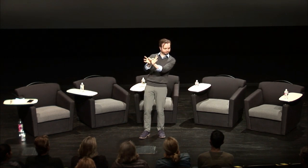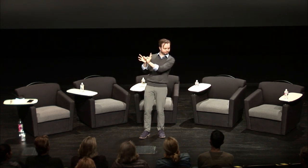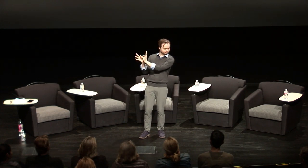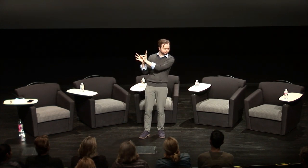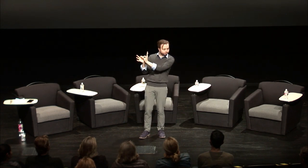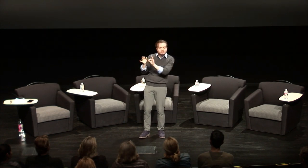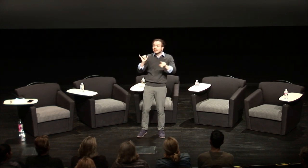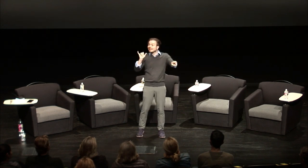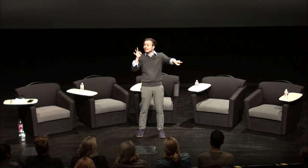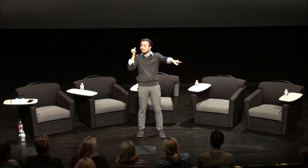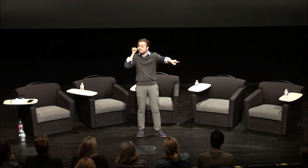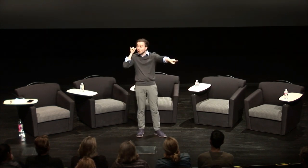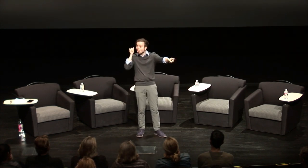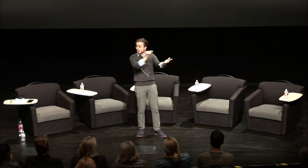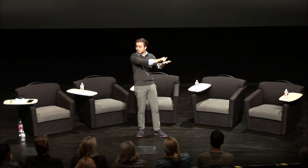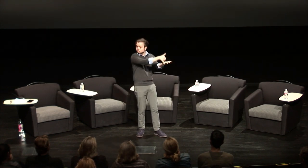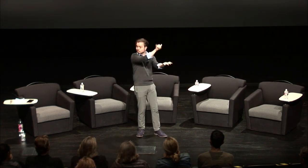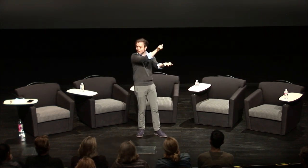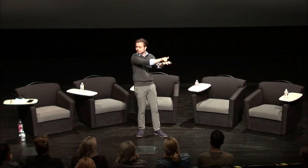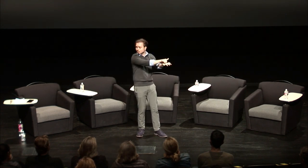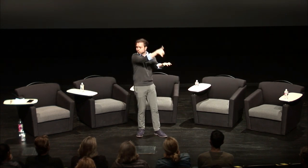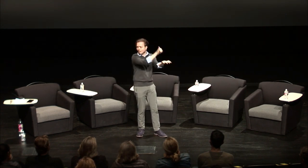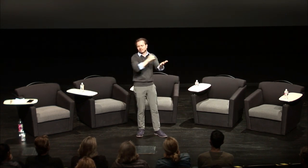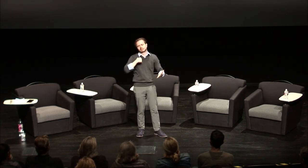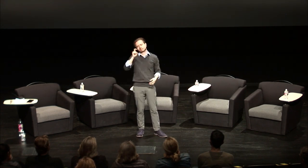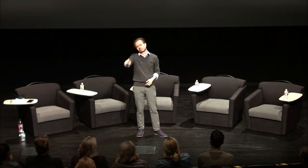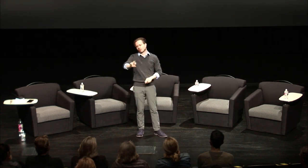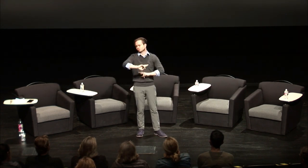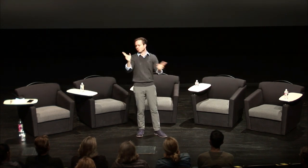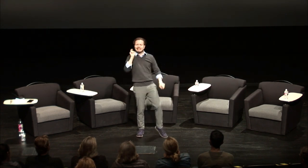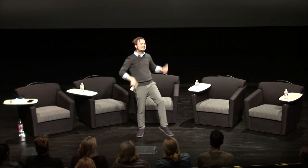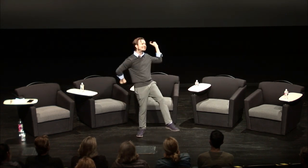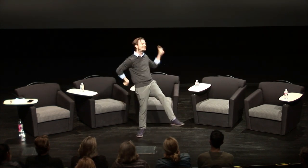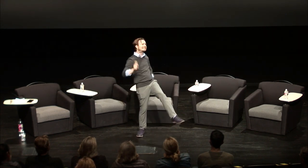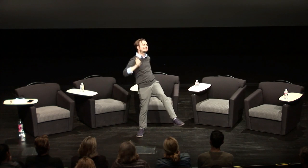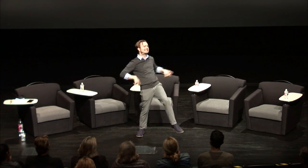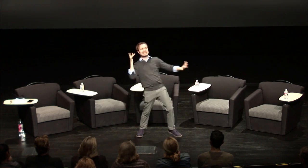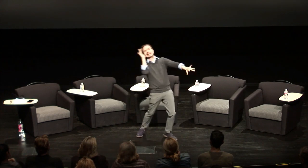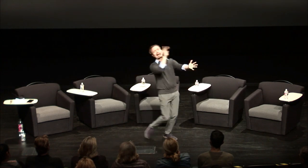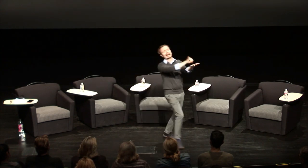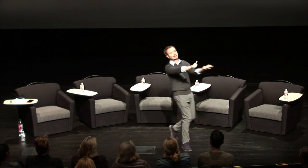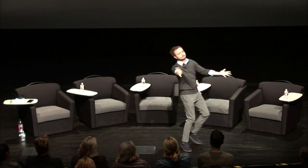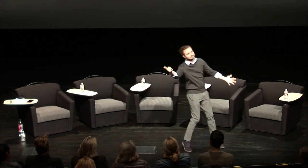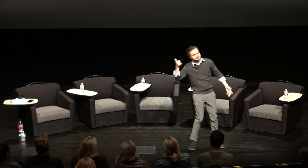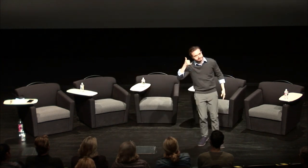parents all the time so if the phone was ringing and obviously somebody had to